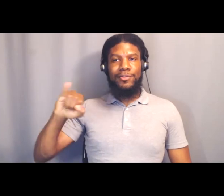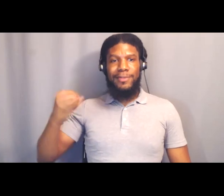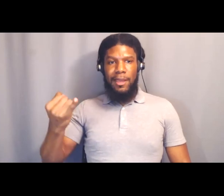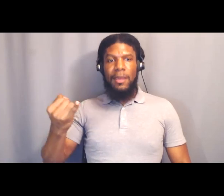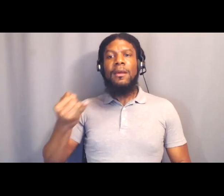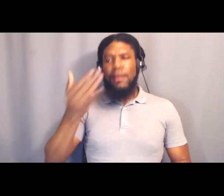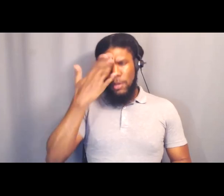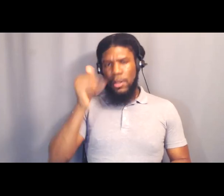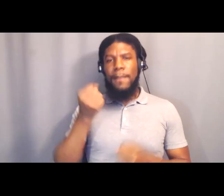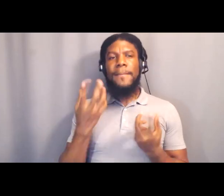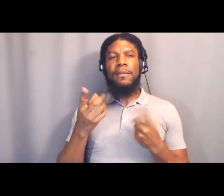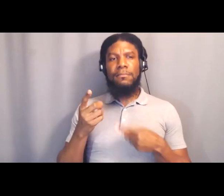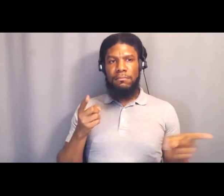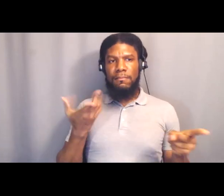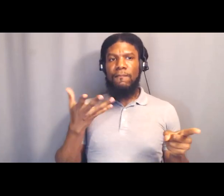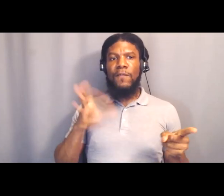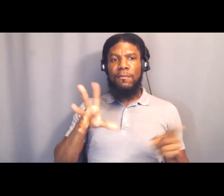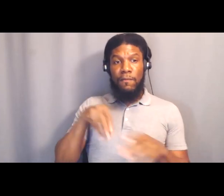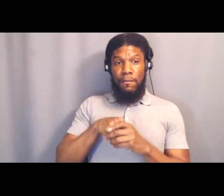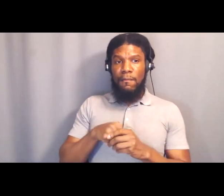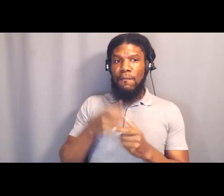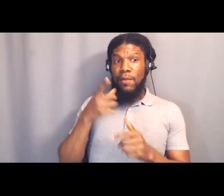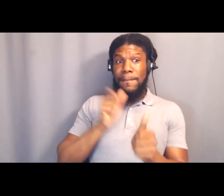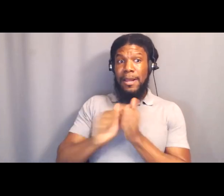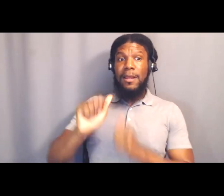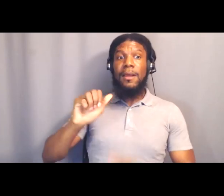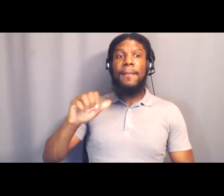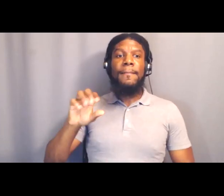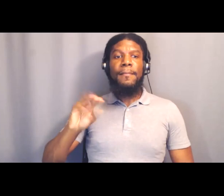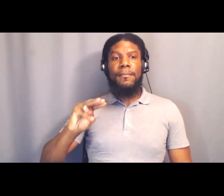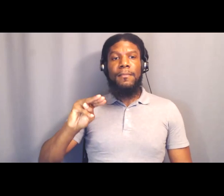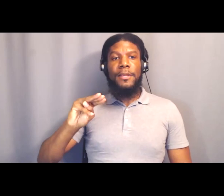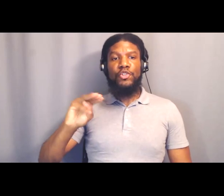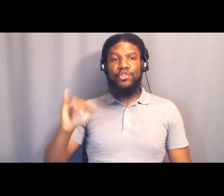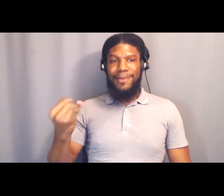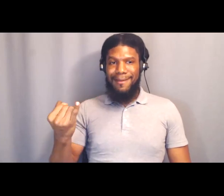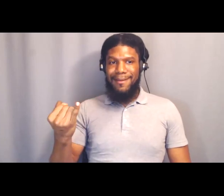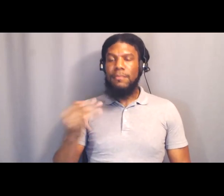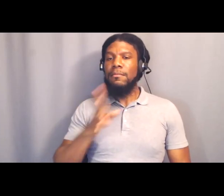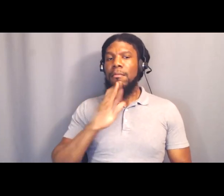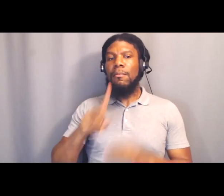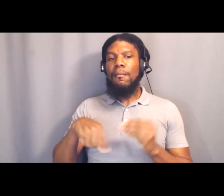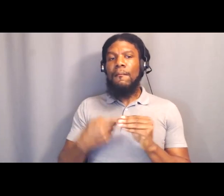And we won in LA County by a landslide. Measure J which says invest in things like housing